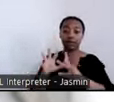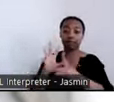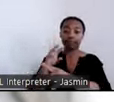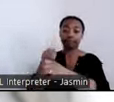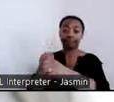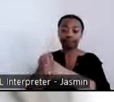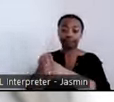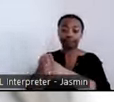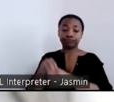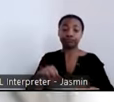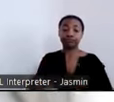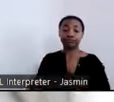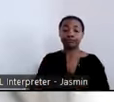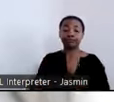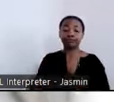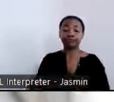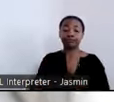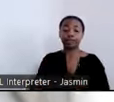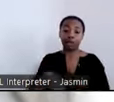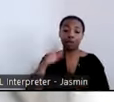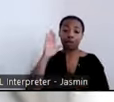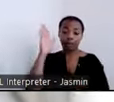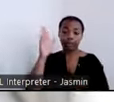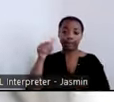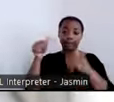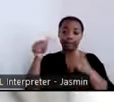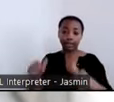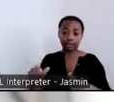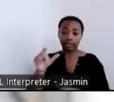web links into the chat as well. We will also email them to you, so do not worry